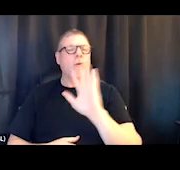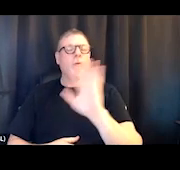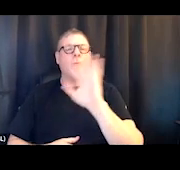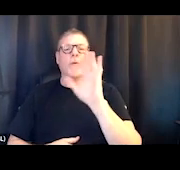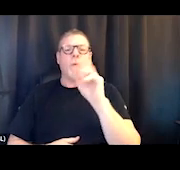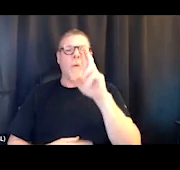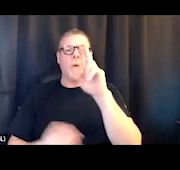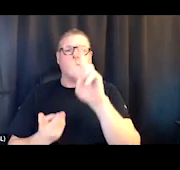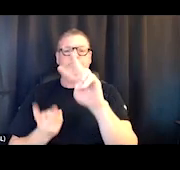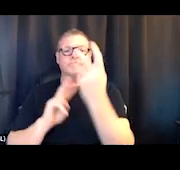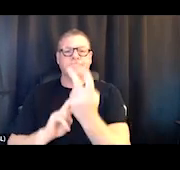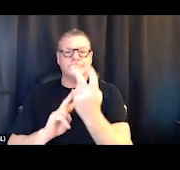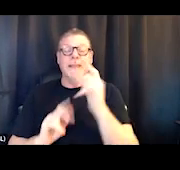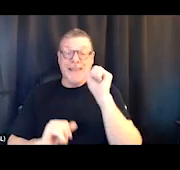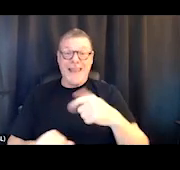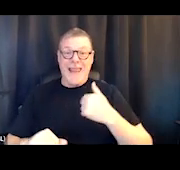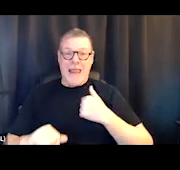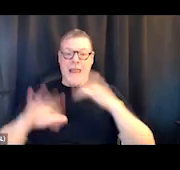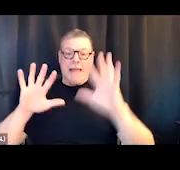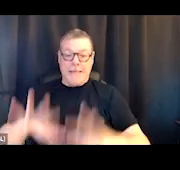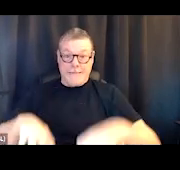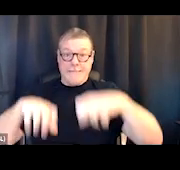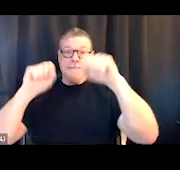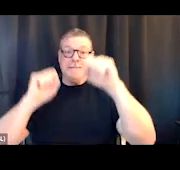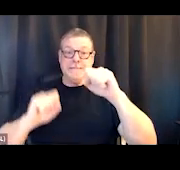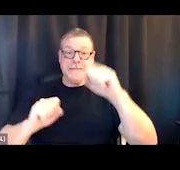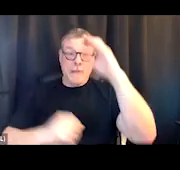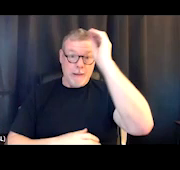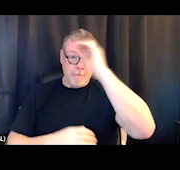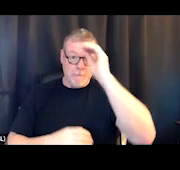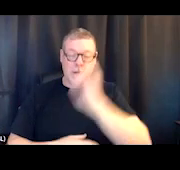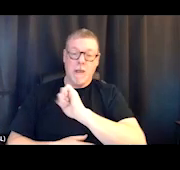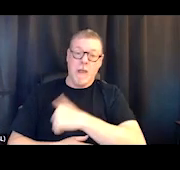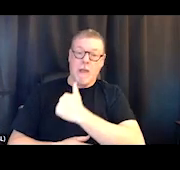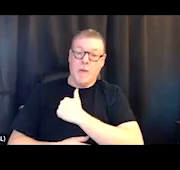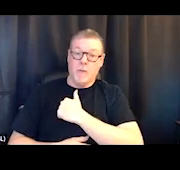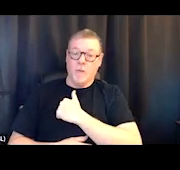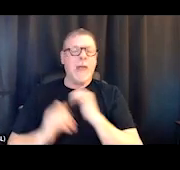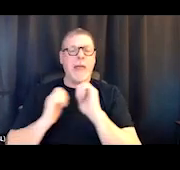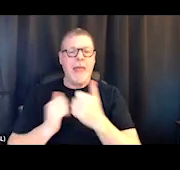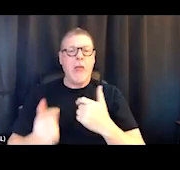can I truly take this stand and this attitude of how can we be of service